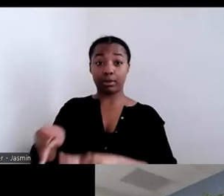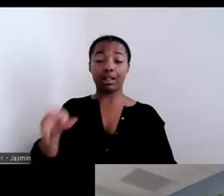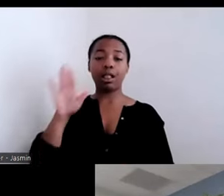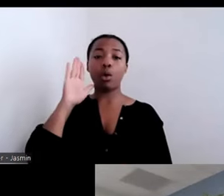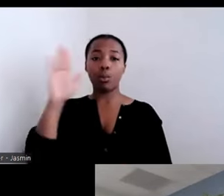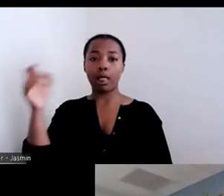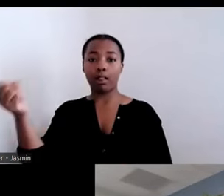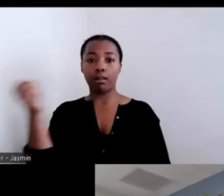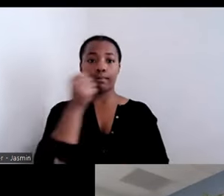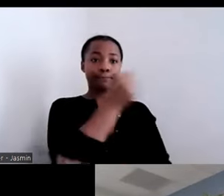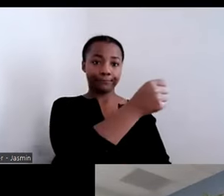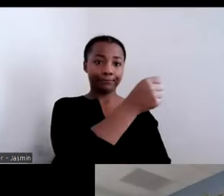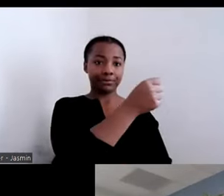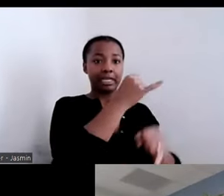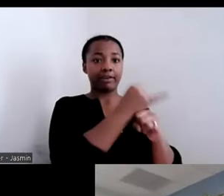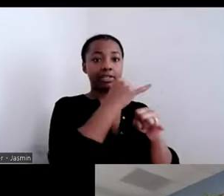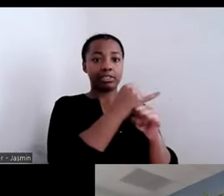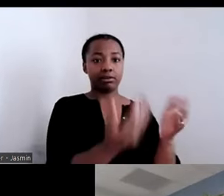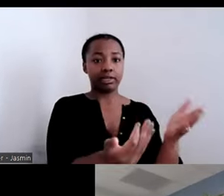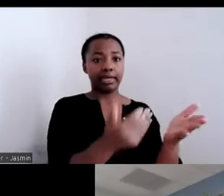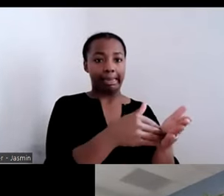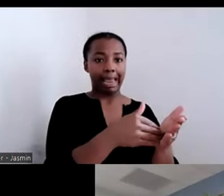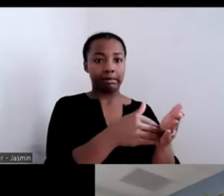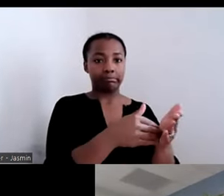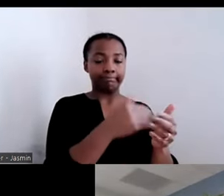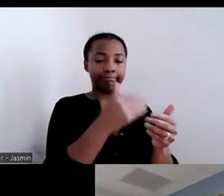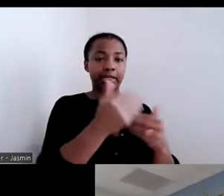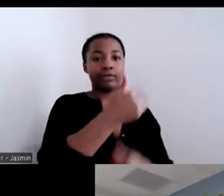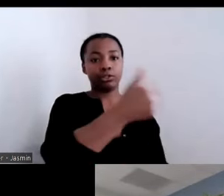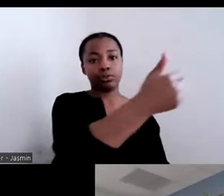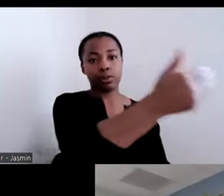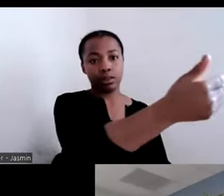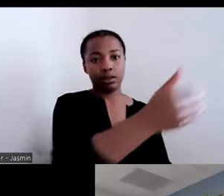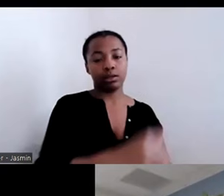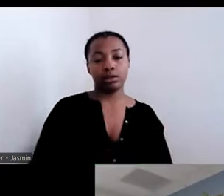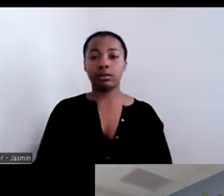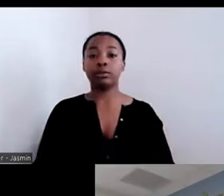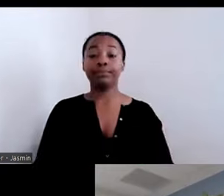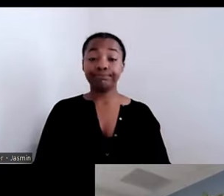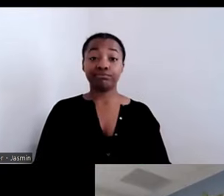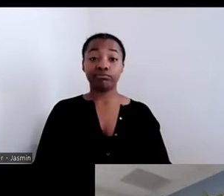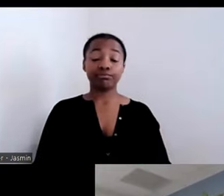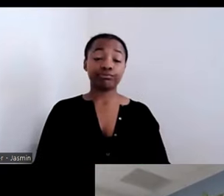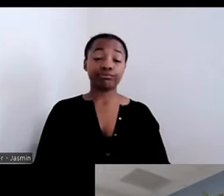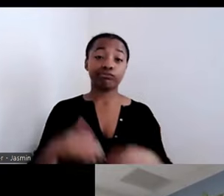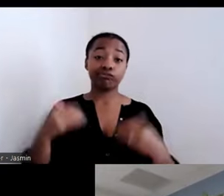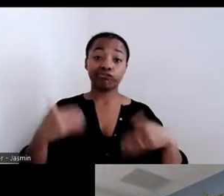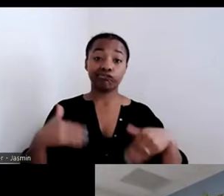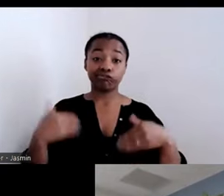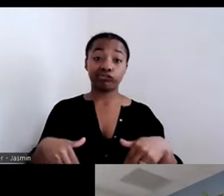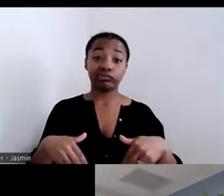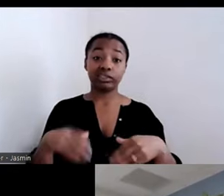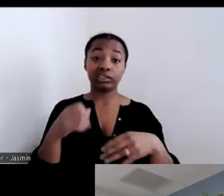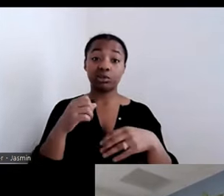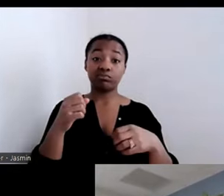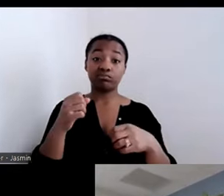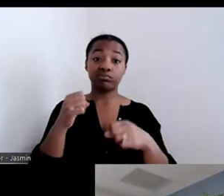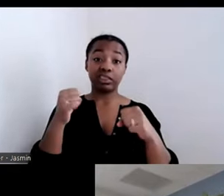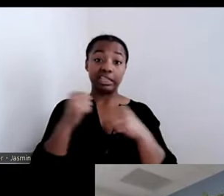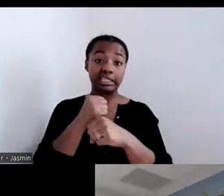So this is really, demonstrates that, finding that community, that connection, those